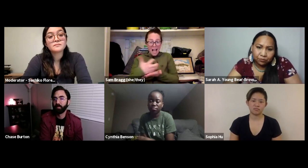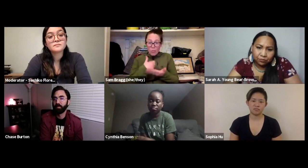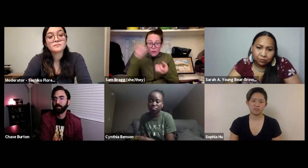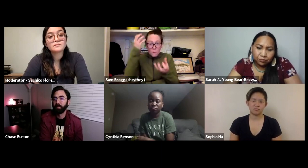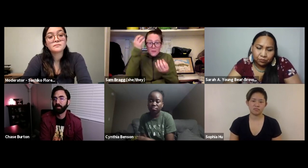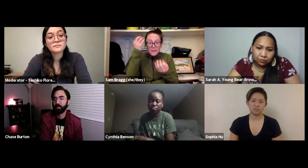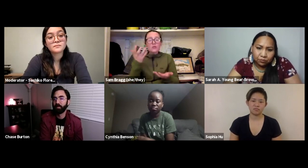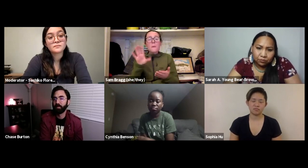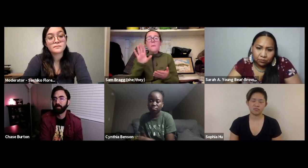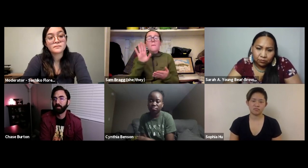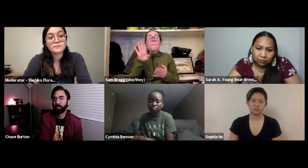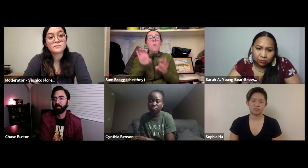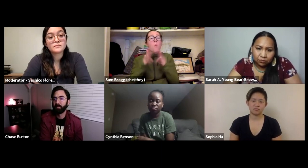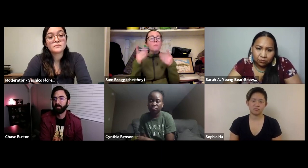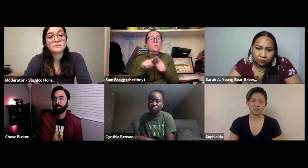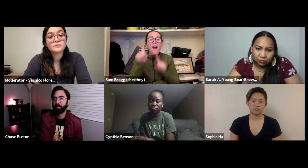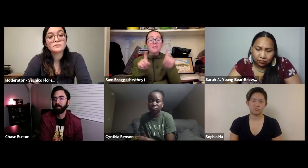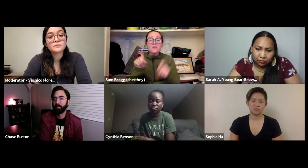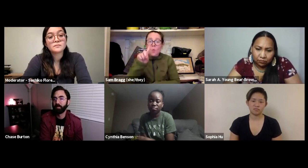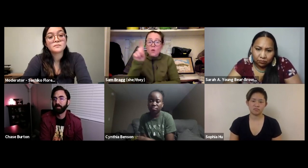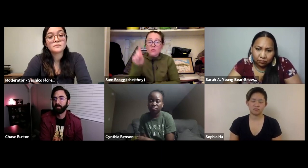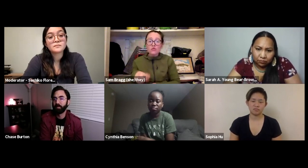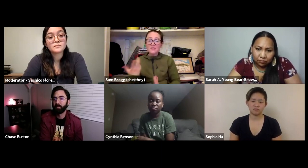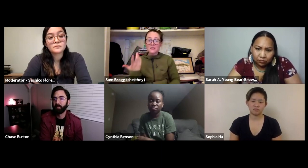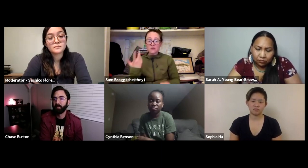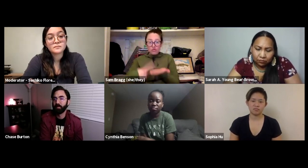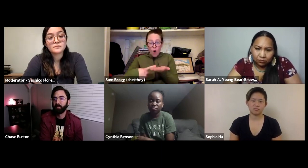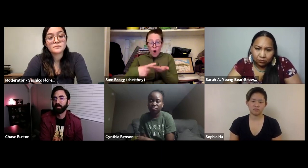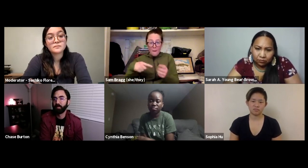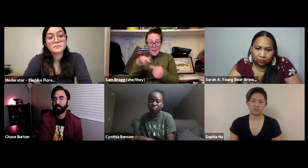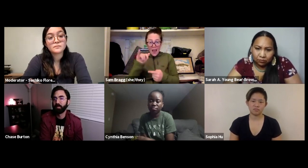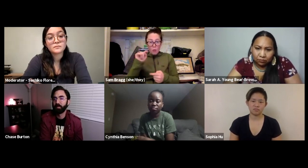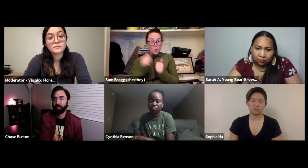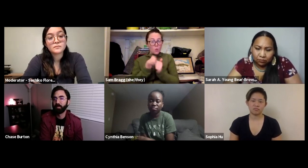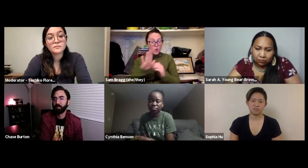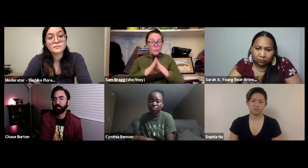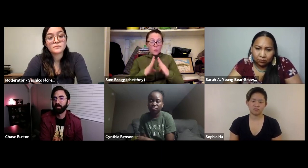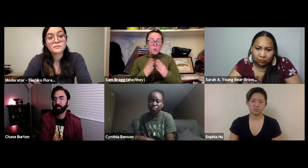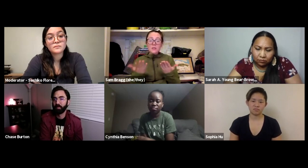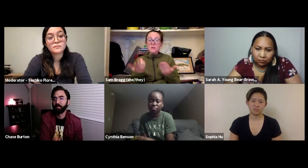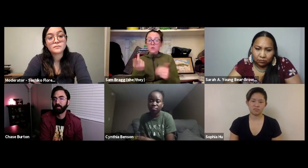or resources to be able to be successful in this situation. So again be open to ask questions,